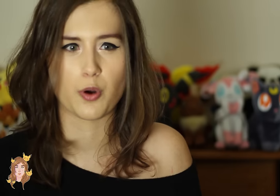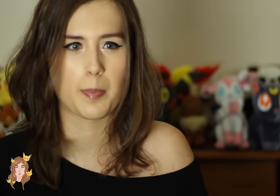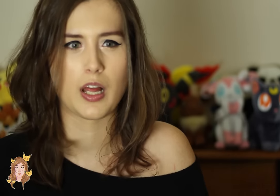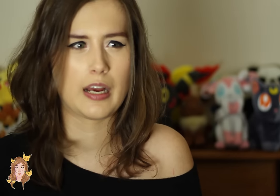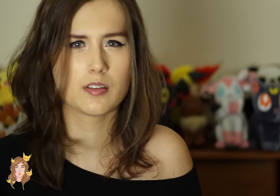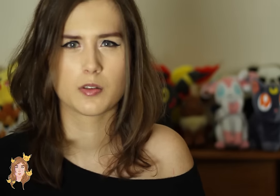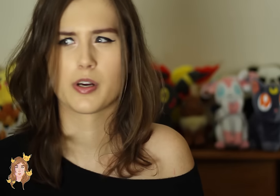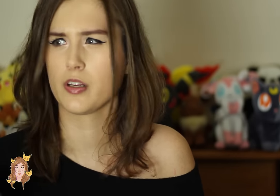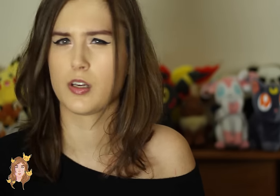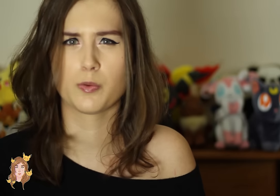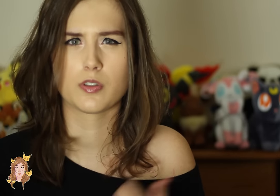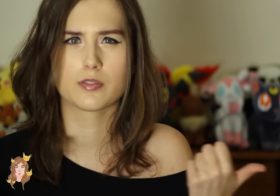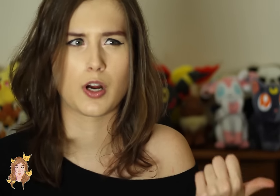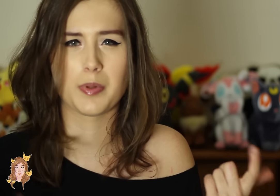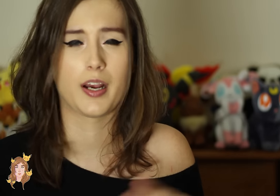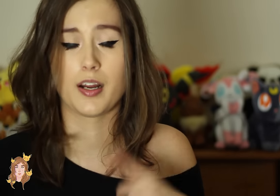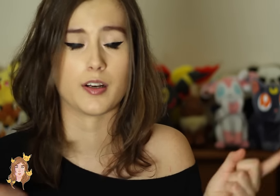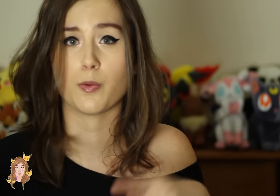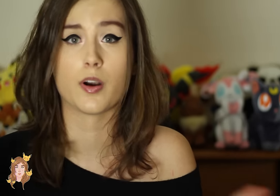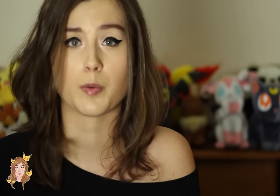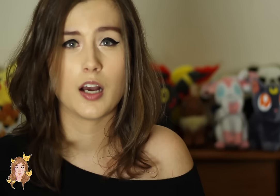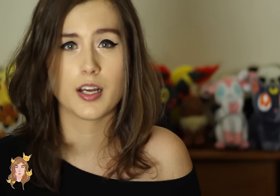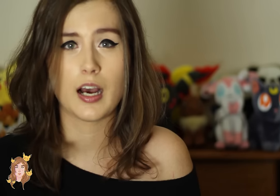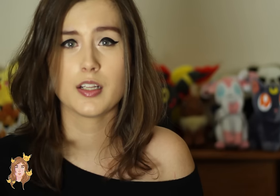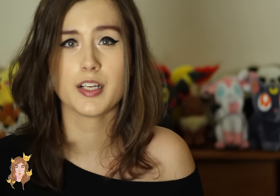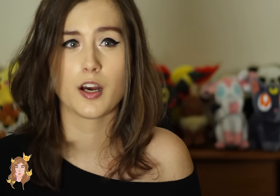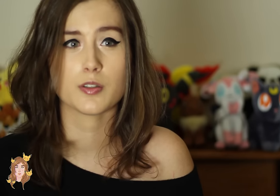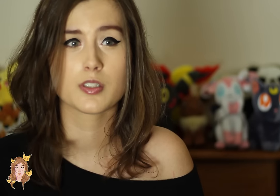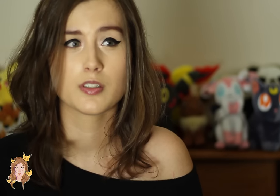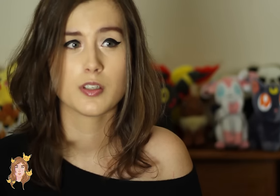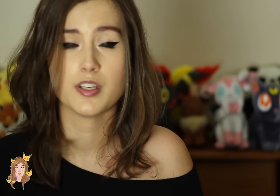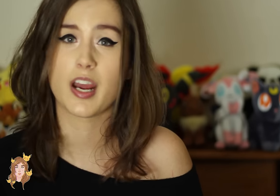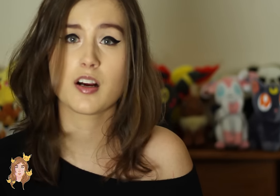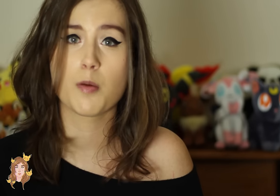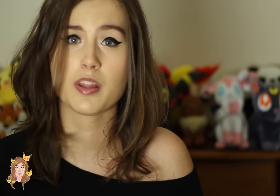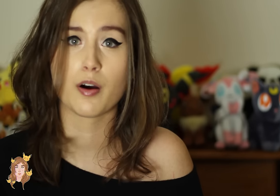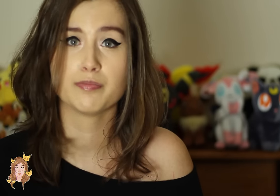drop a line,” or he will drop a line. I don’t know. One of them will. And then Eileen goes, “You can’t call me though.”